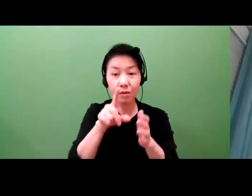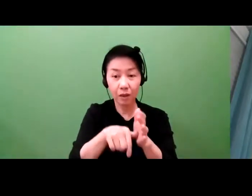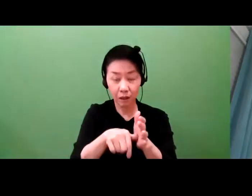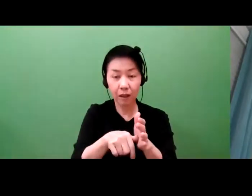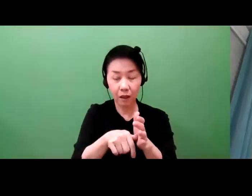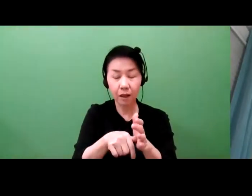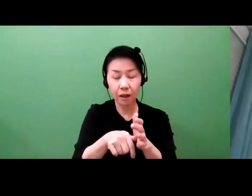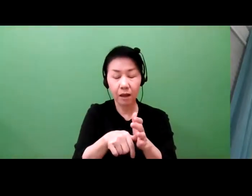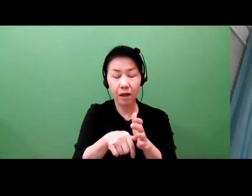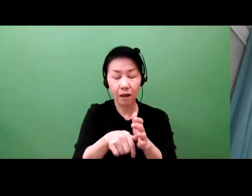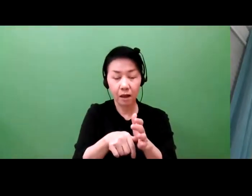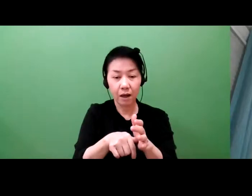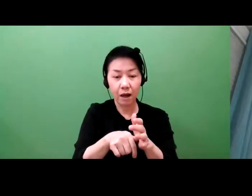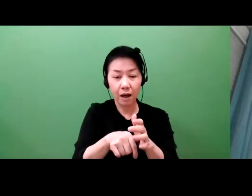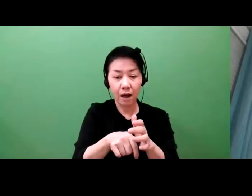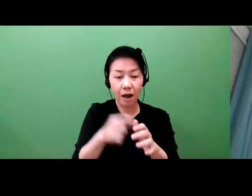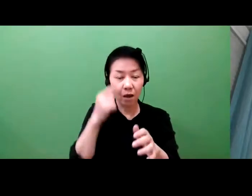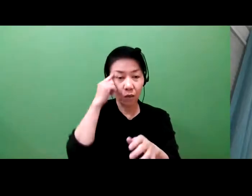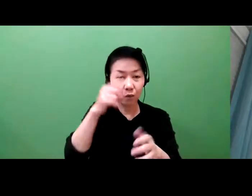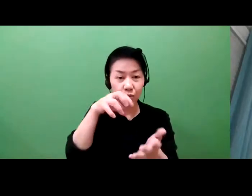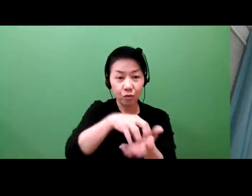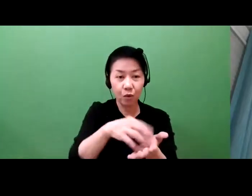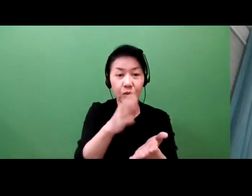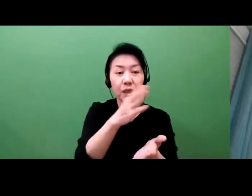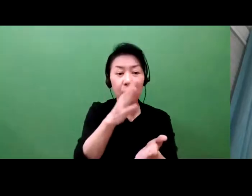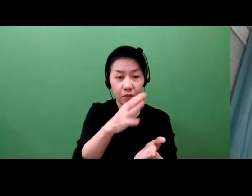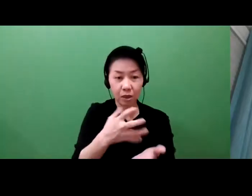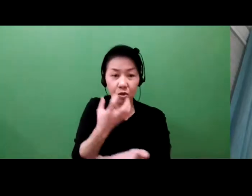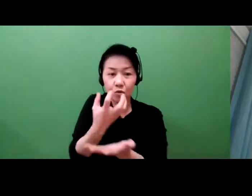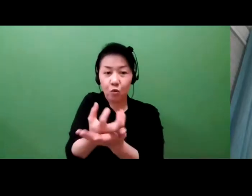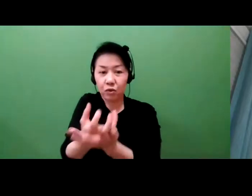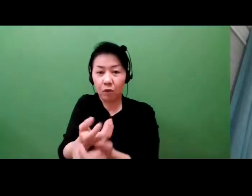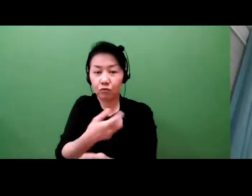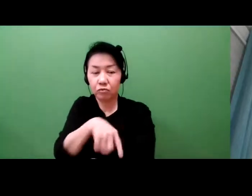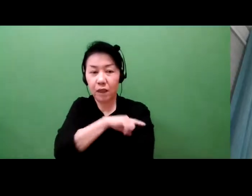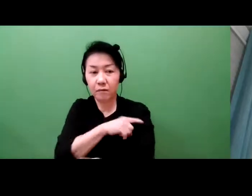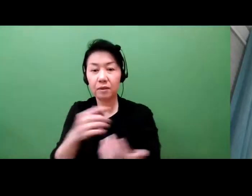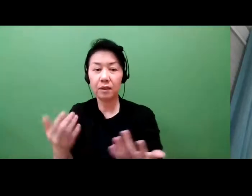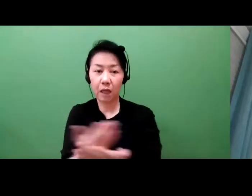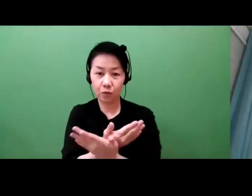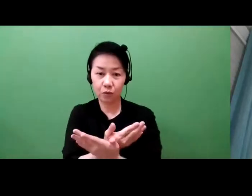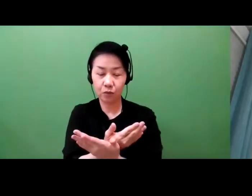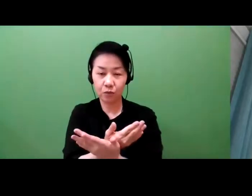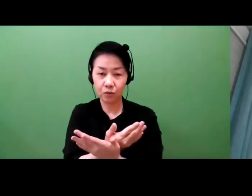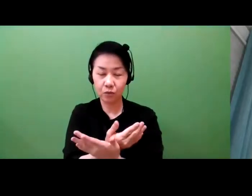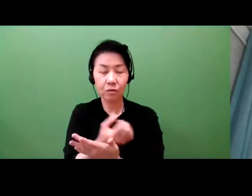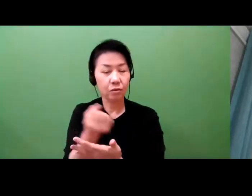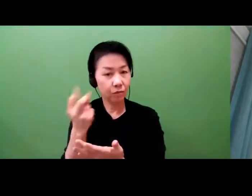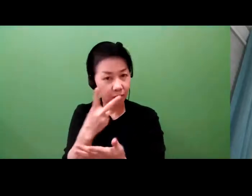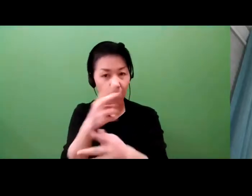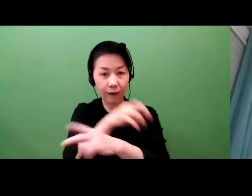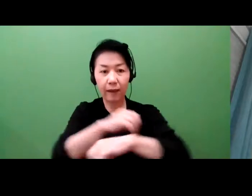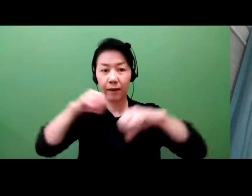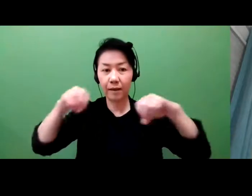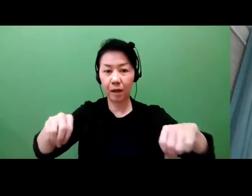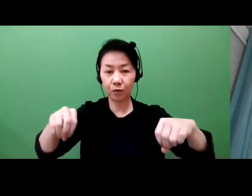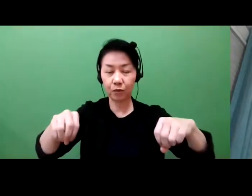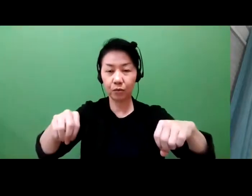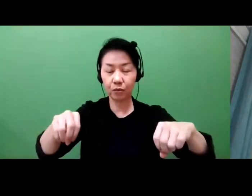trade secrets and then contracts that will then bind the end user to not do certain things